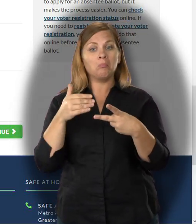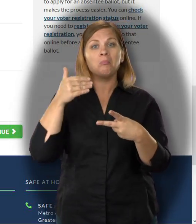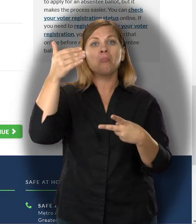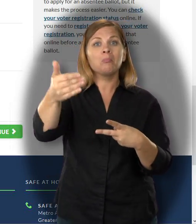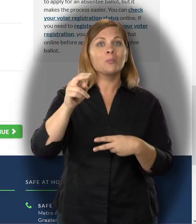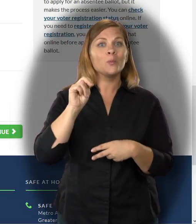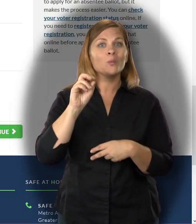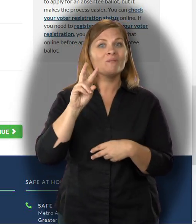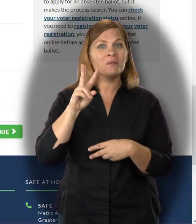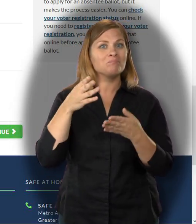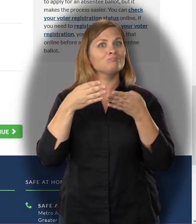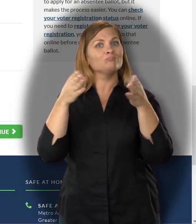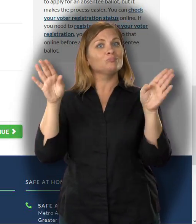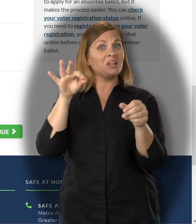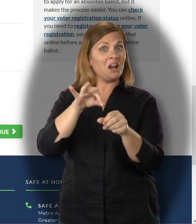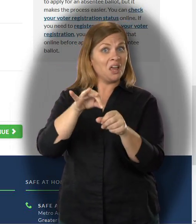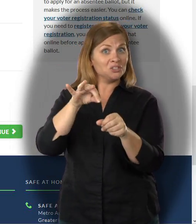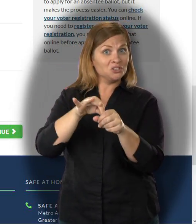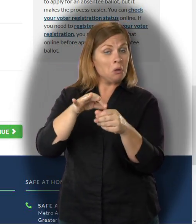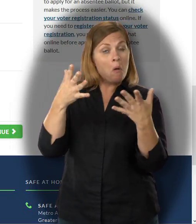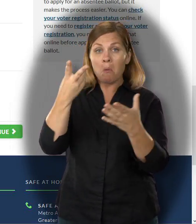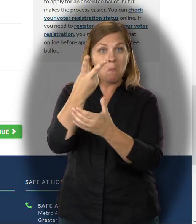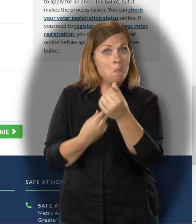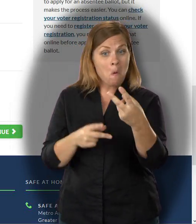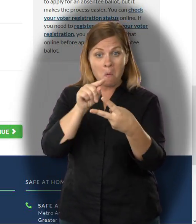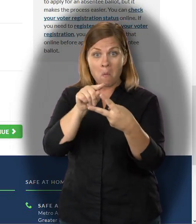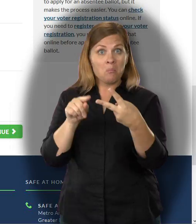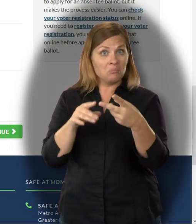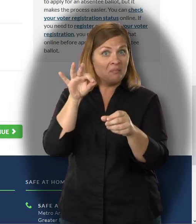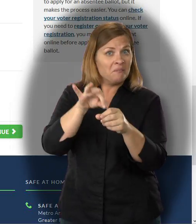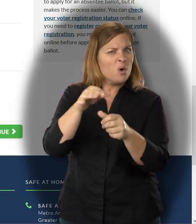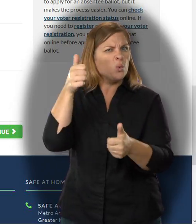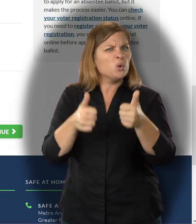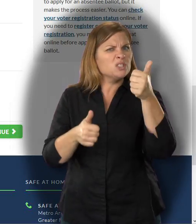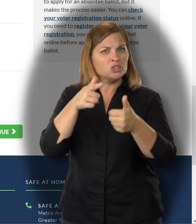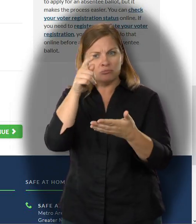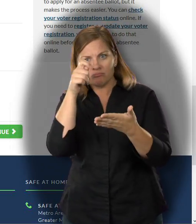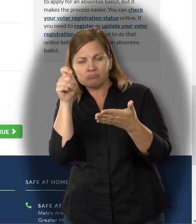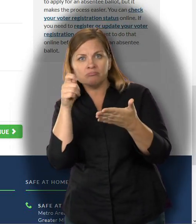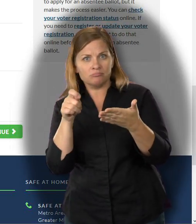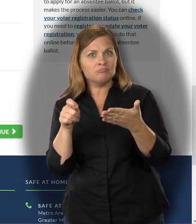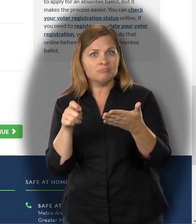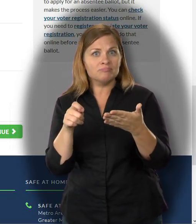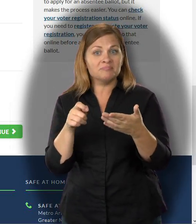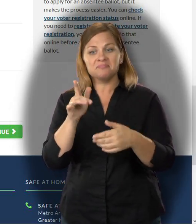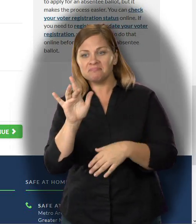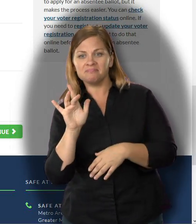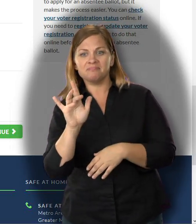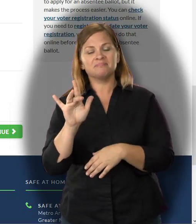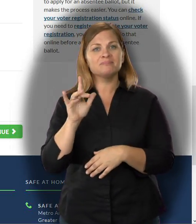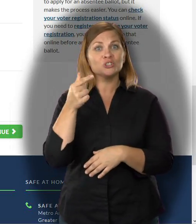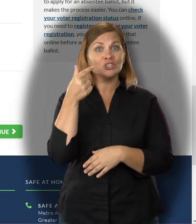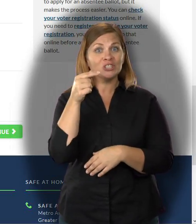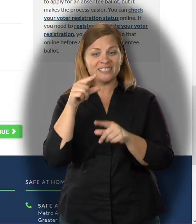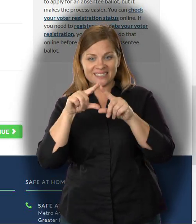For example the Primary in August or just the General Election in November or both.